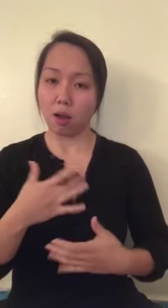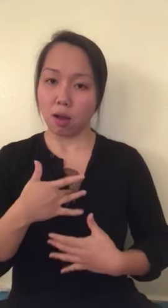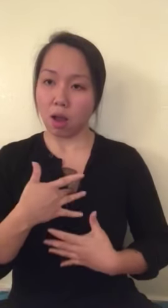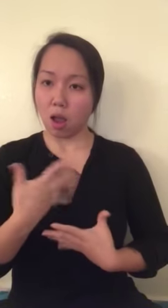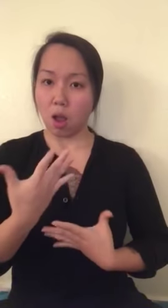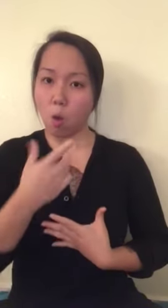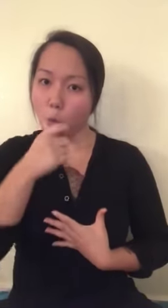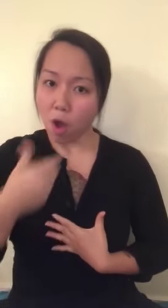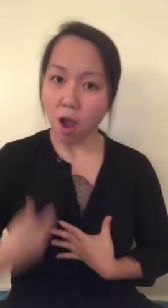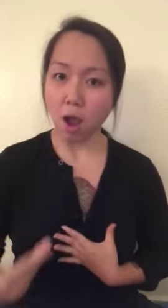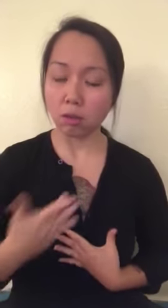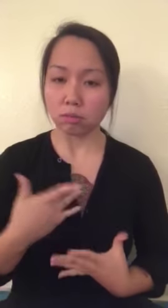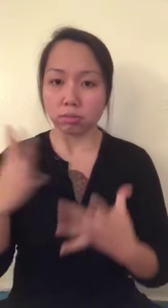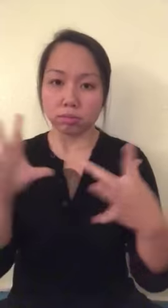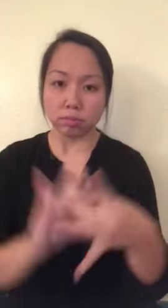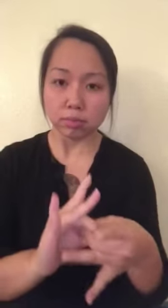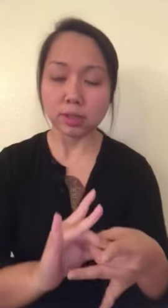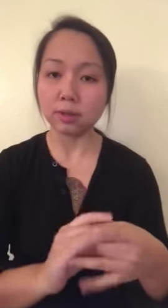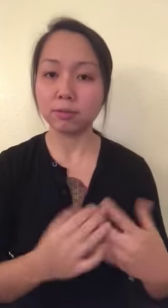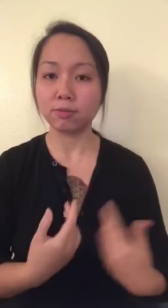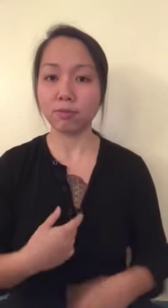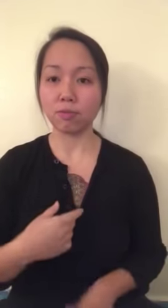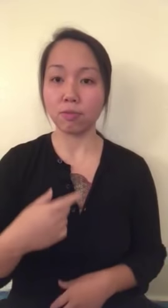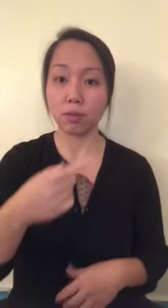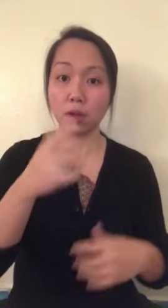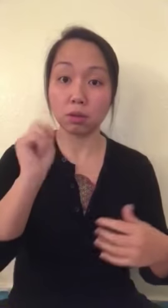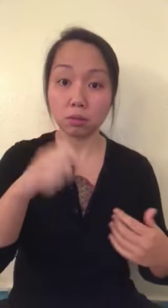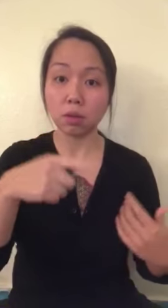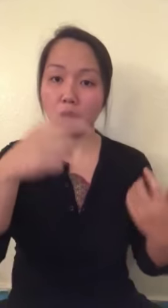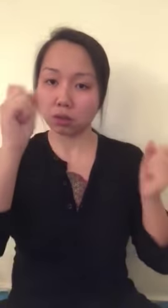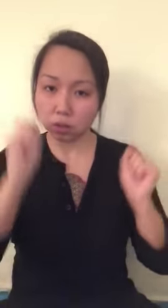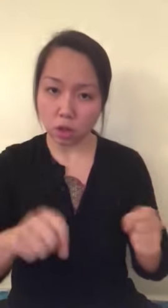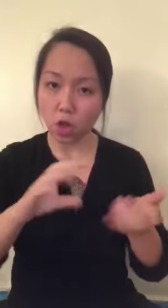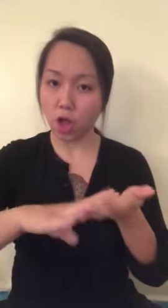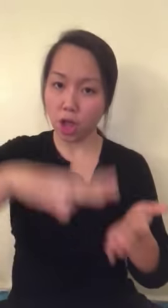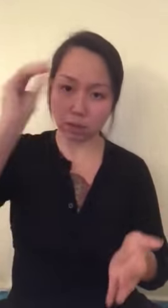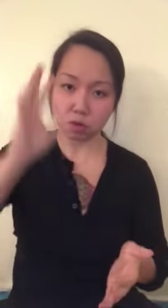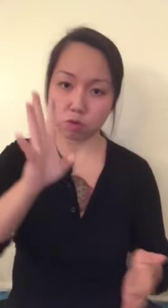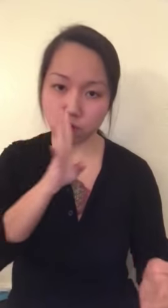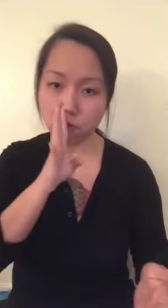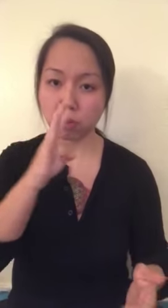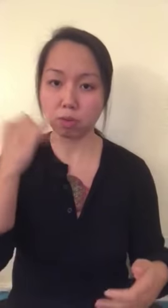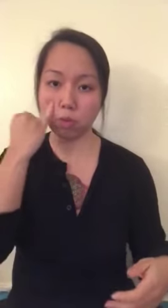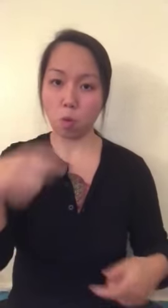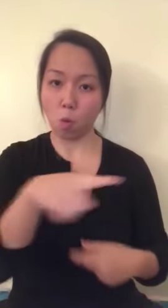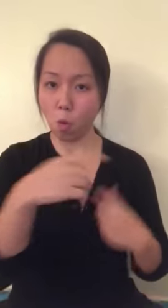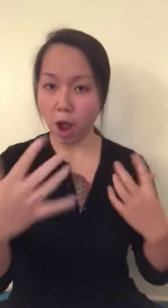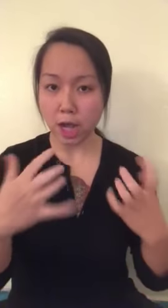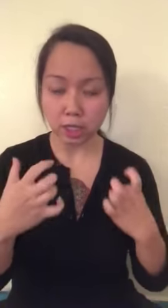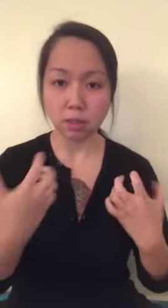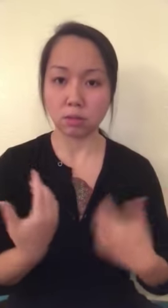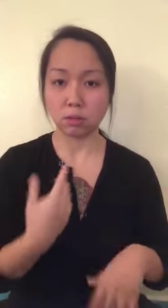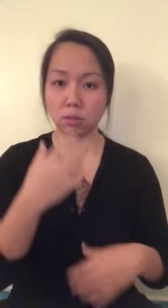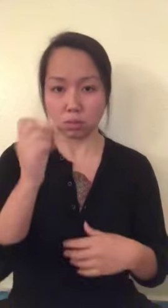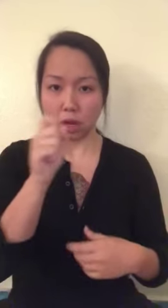It allows us to be truly who we are and be able to connect through a natural language. Some could even learn speech, if that is what they want.